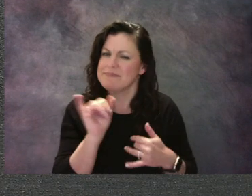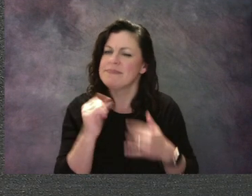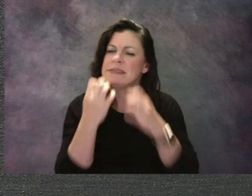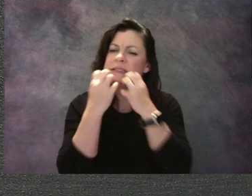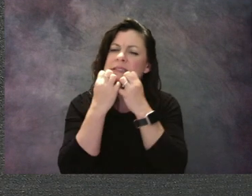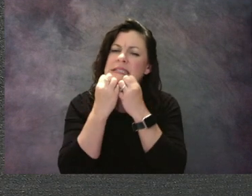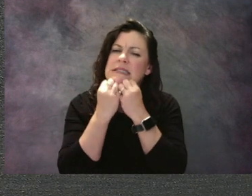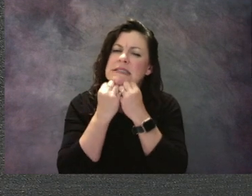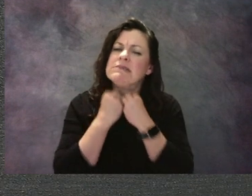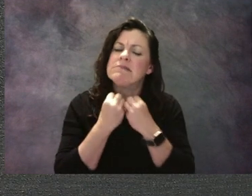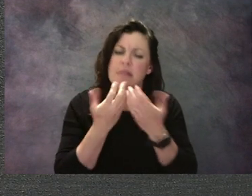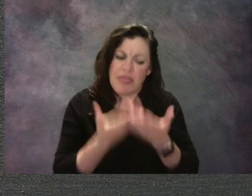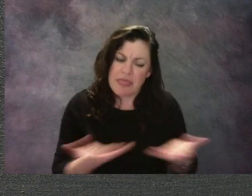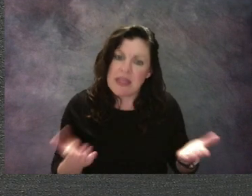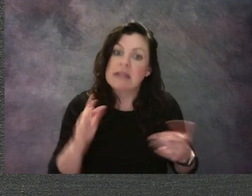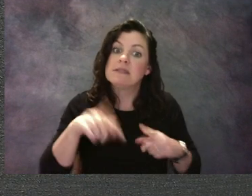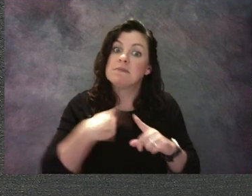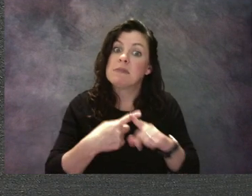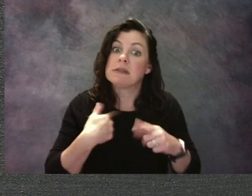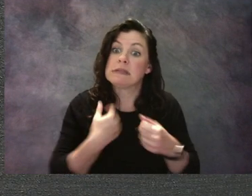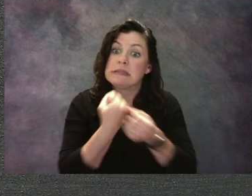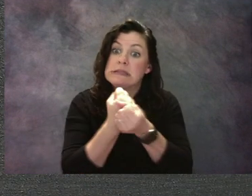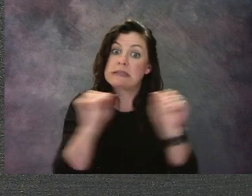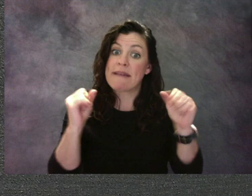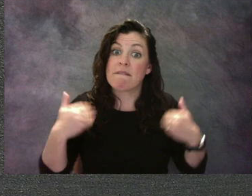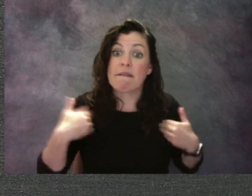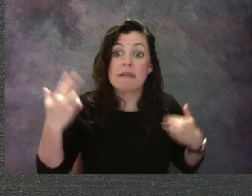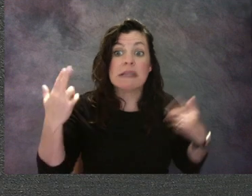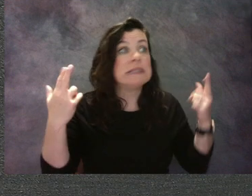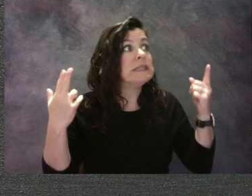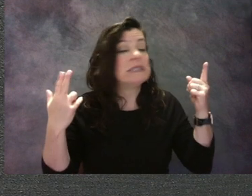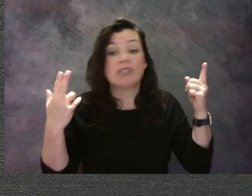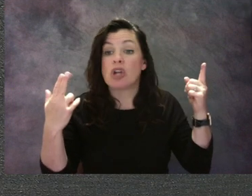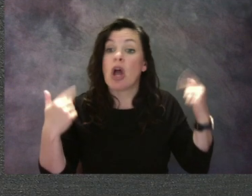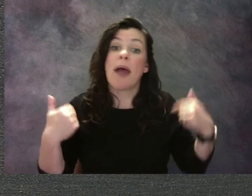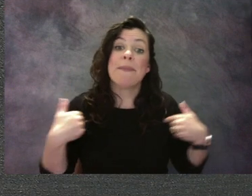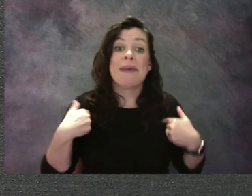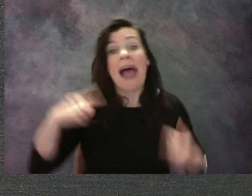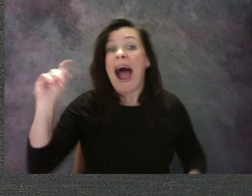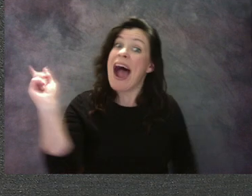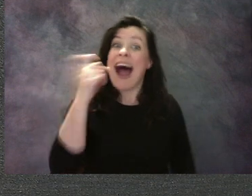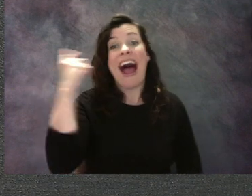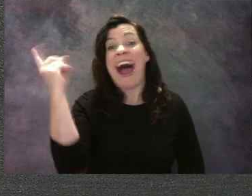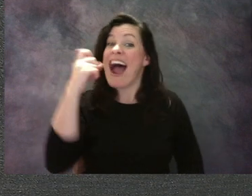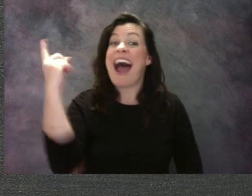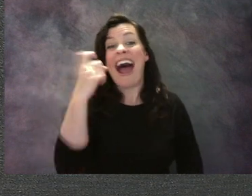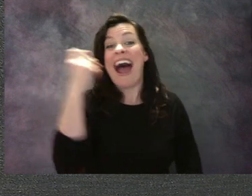I have a pair of scissors here. I would never want to just go spinning them around